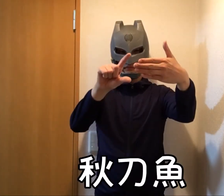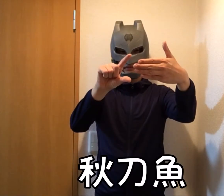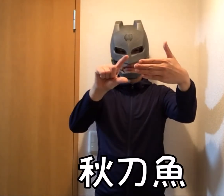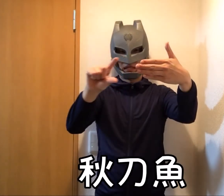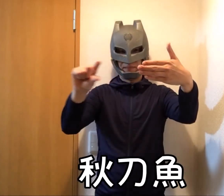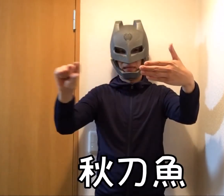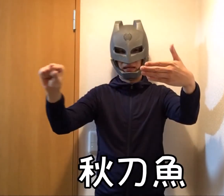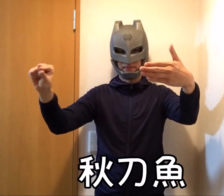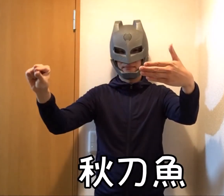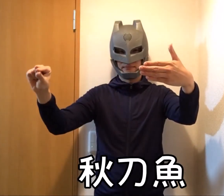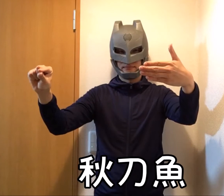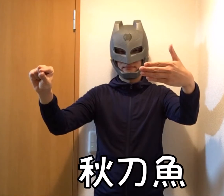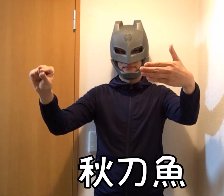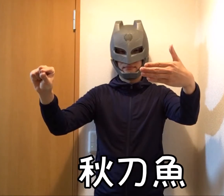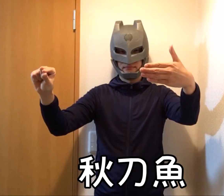Pacific saury